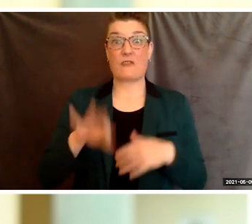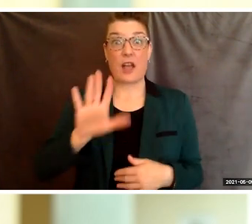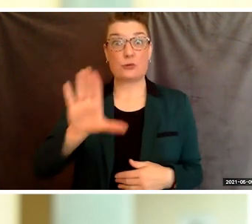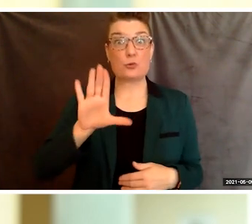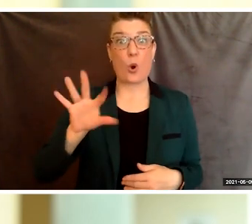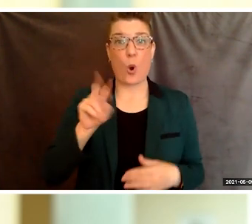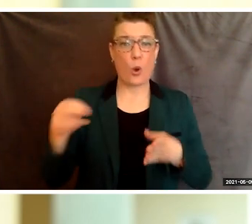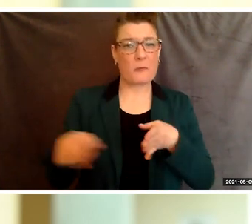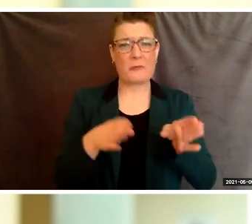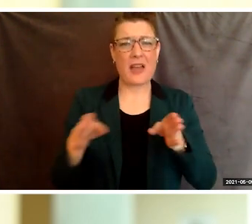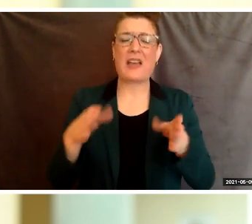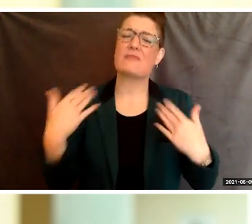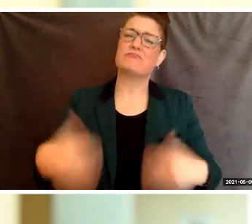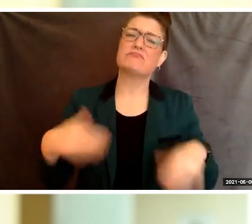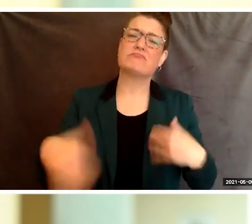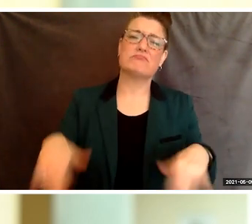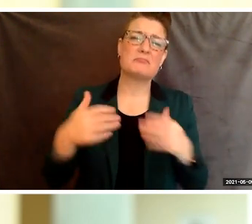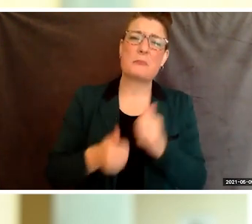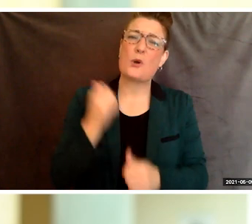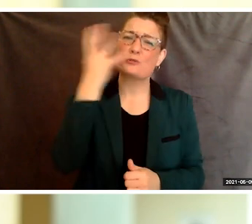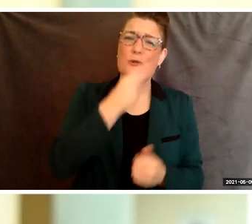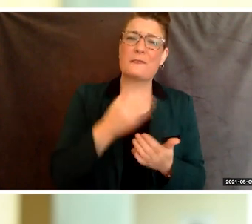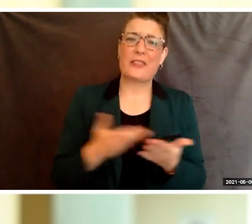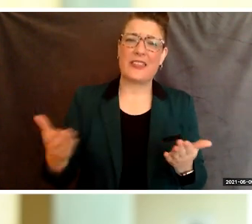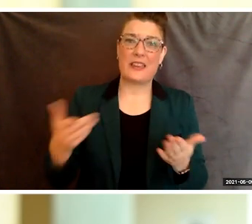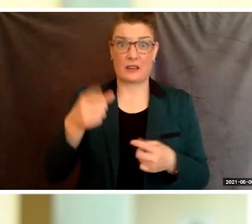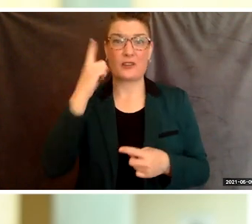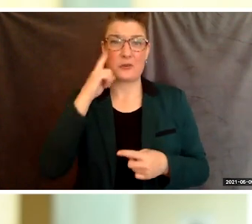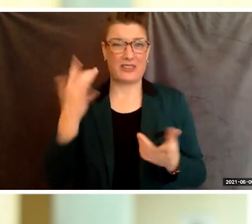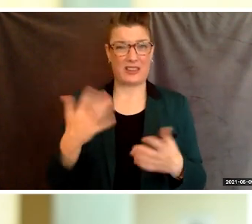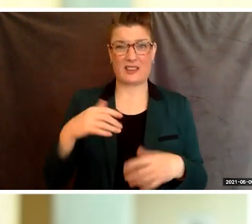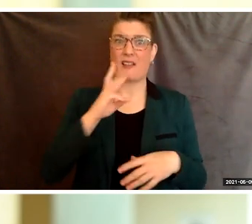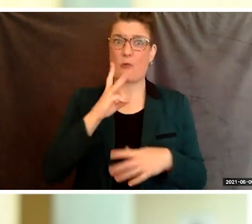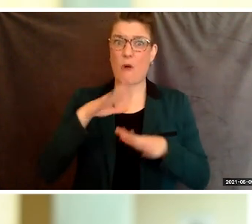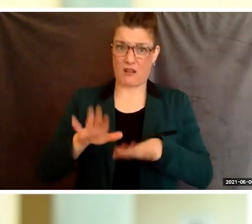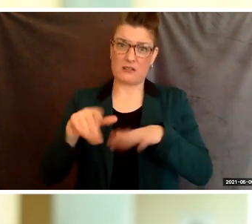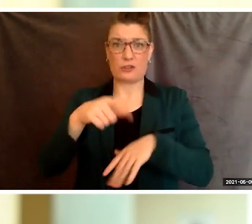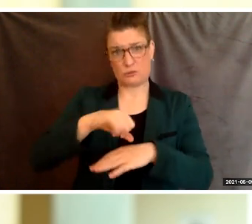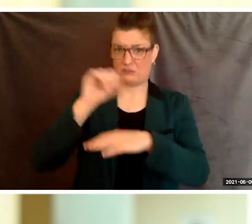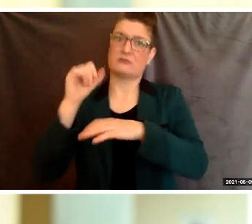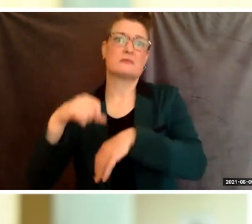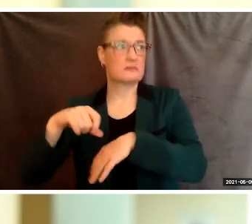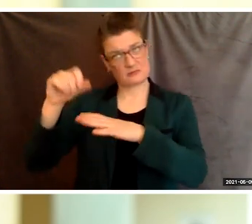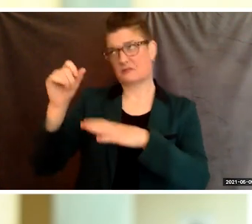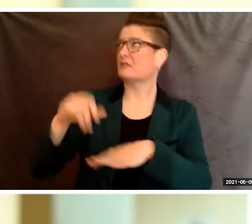as you believe you bobbed aimlessly in the current. What if you know that your path was there all along,